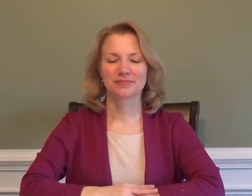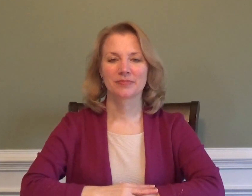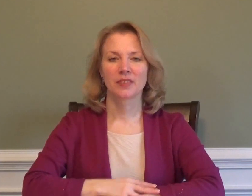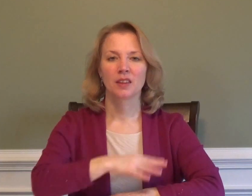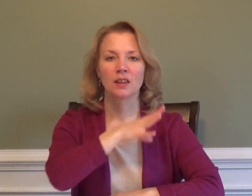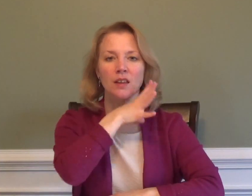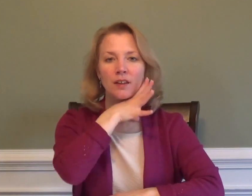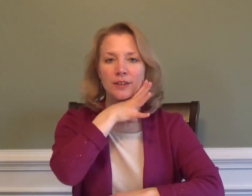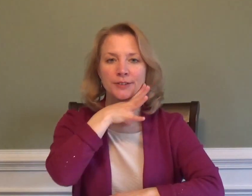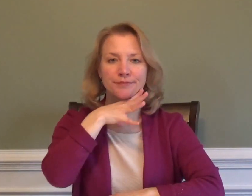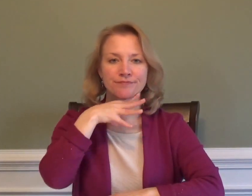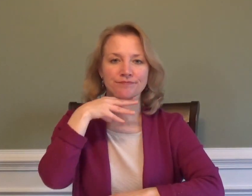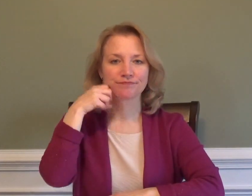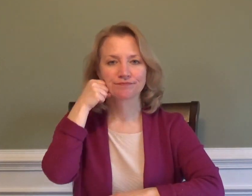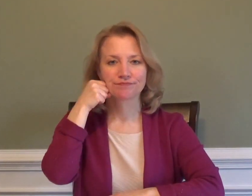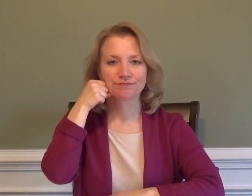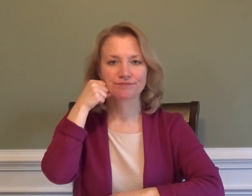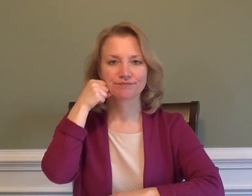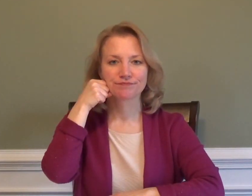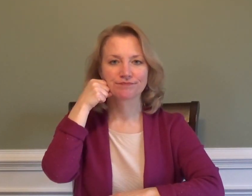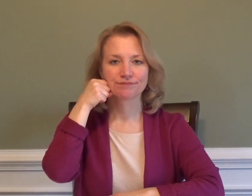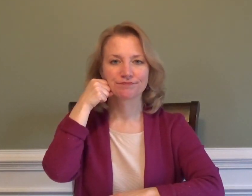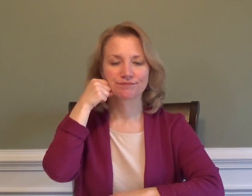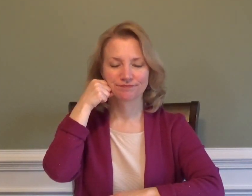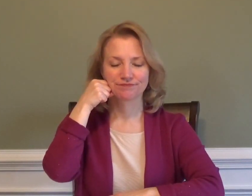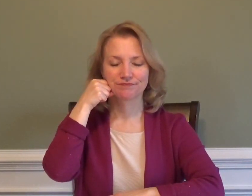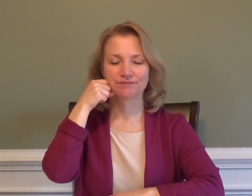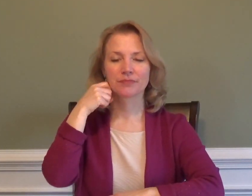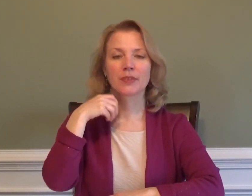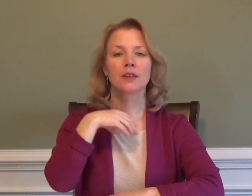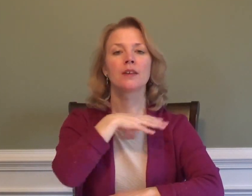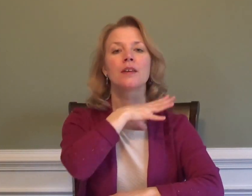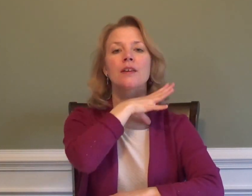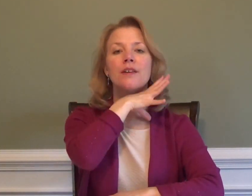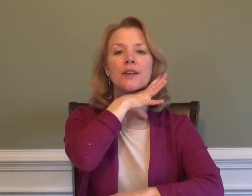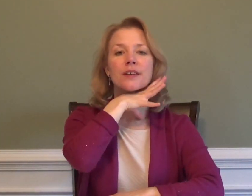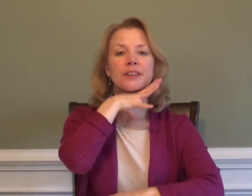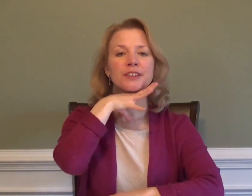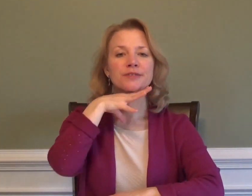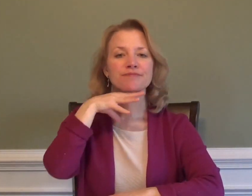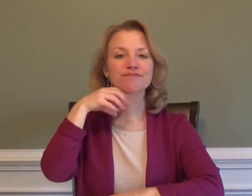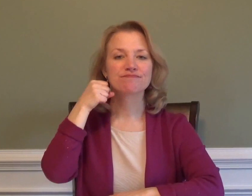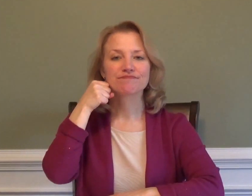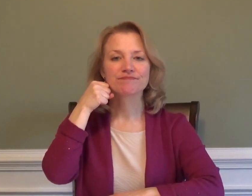COMMONPLACE / 'old hat' / 'big deal' / BORING / 'nothing to it'